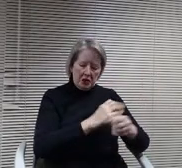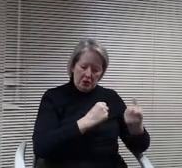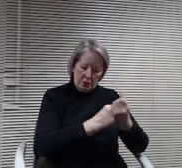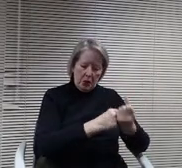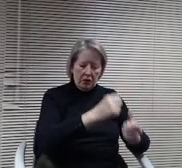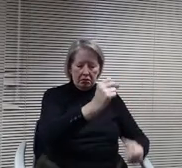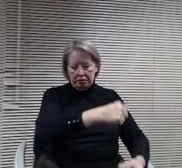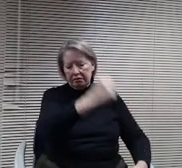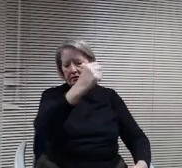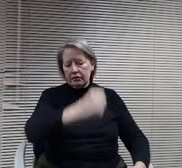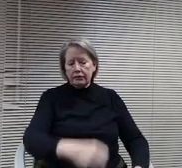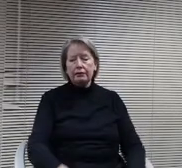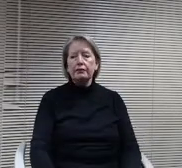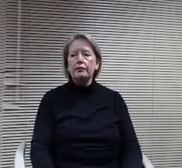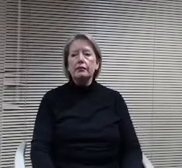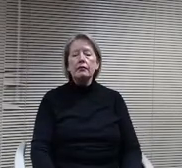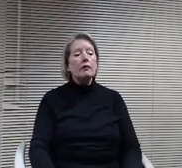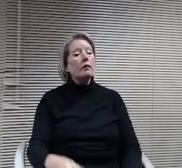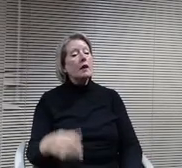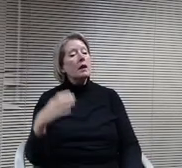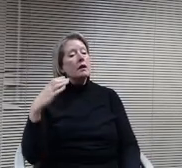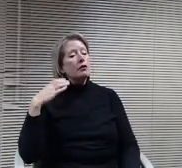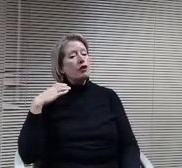Thank you Mike. Anyone else?